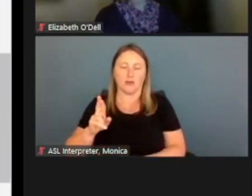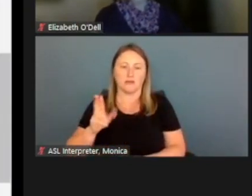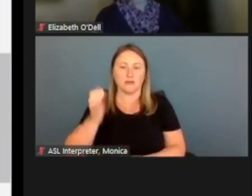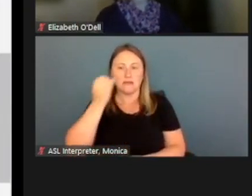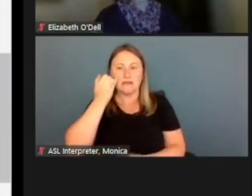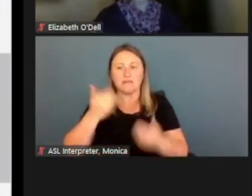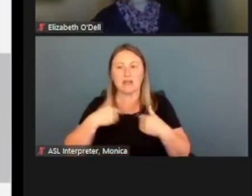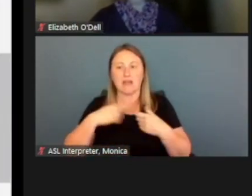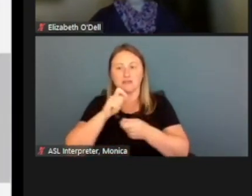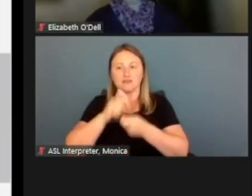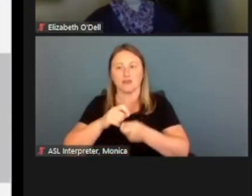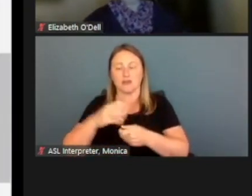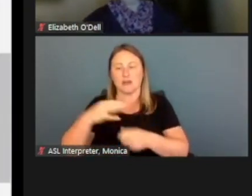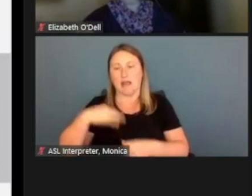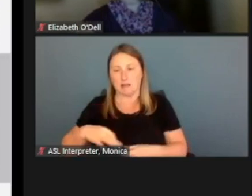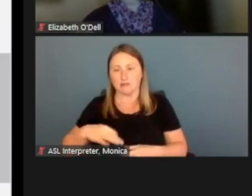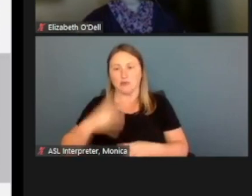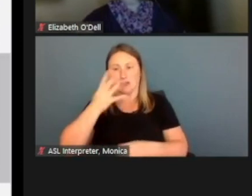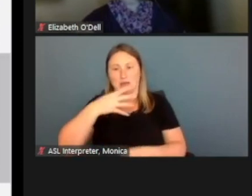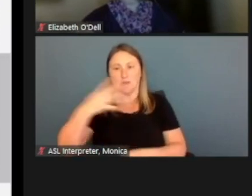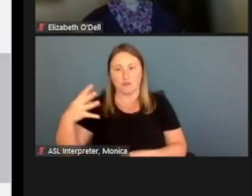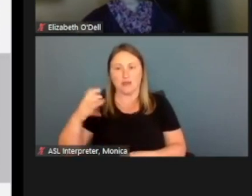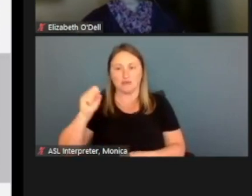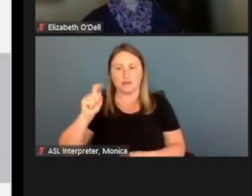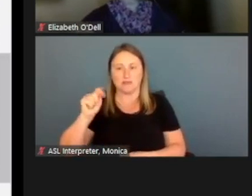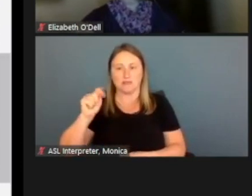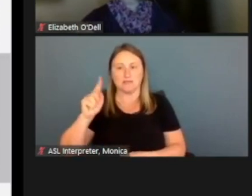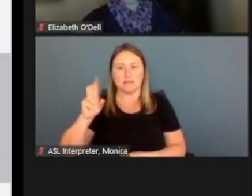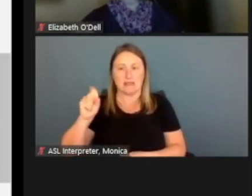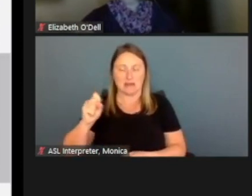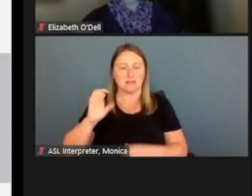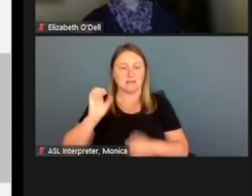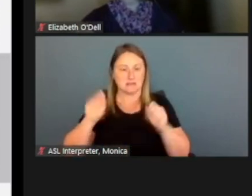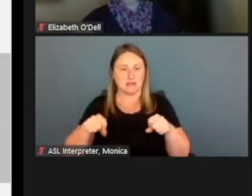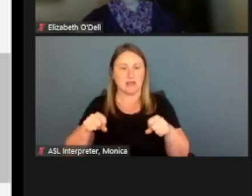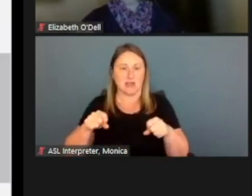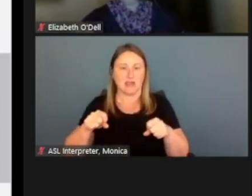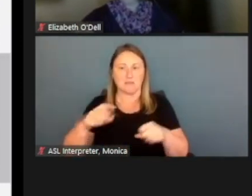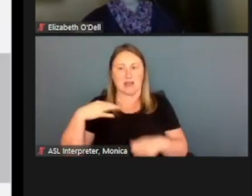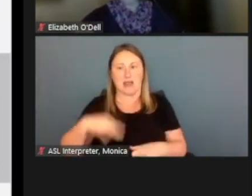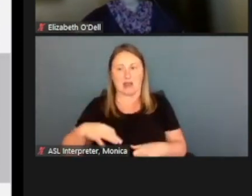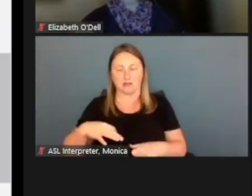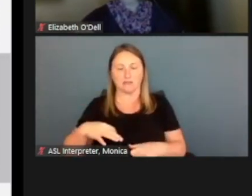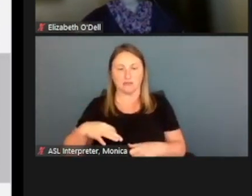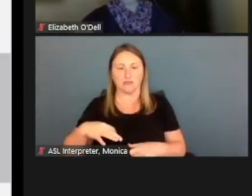eligible immigration status they can receive, they can be eligible and entitled to benefits